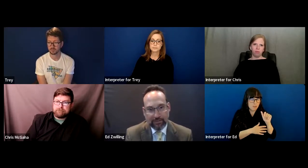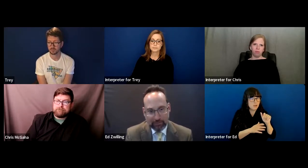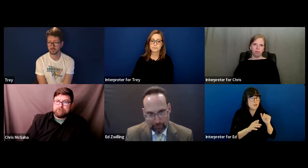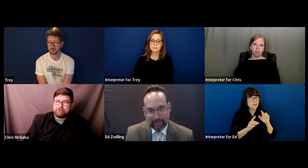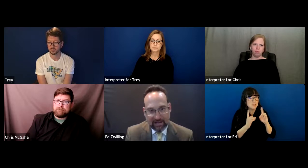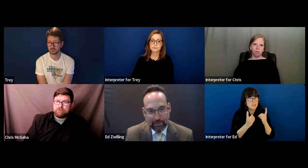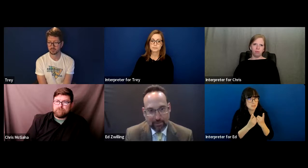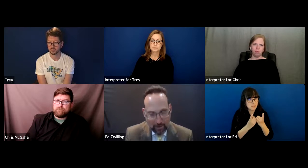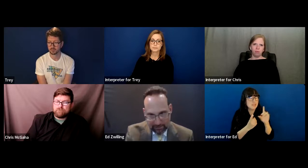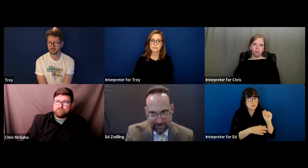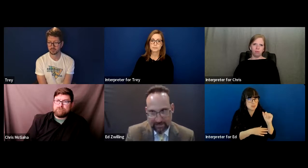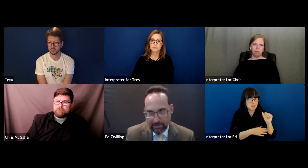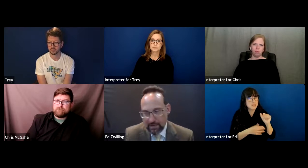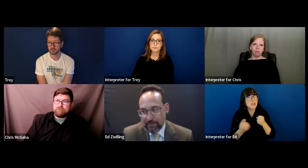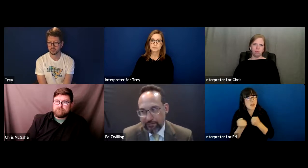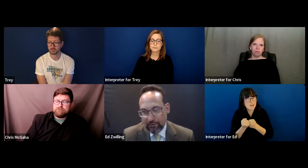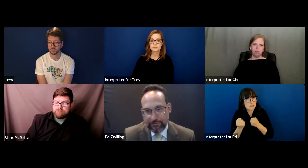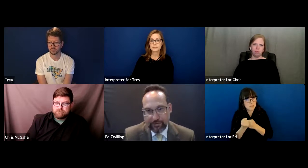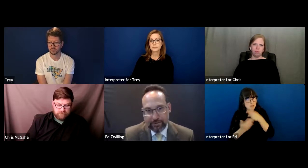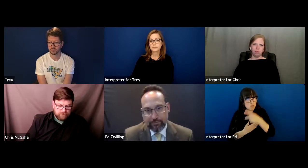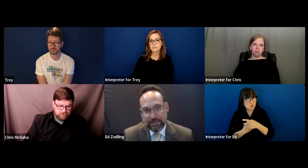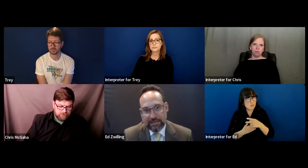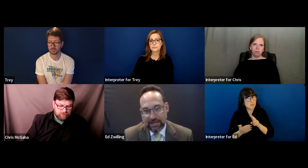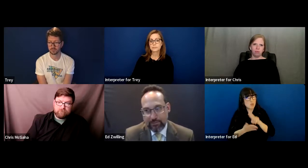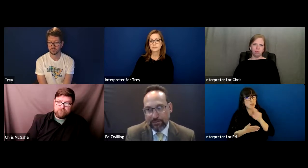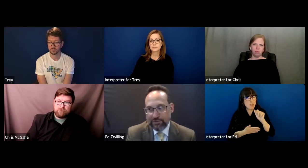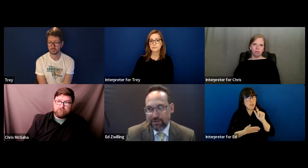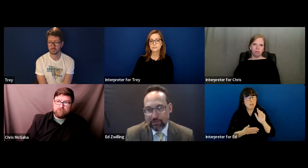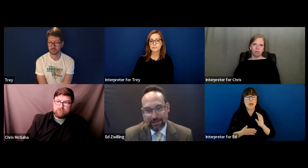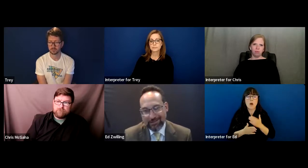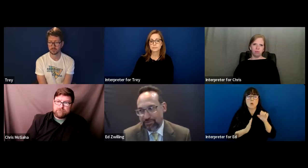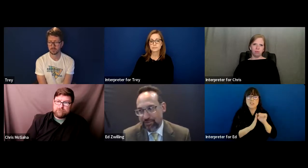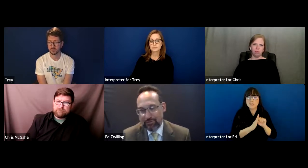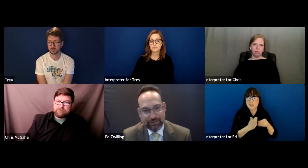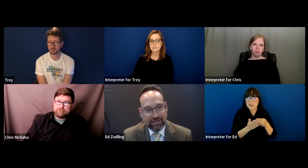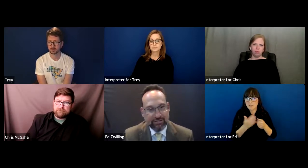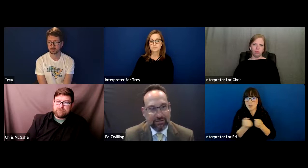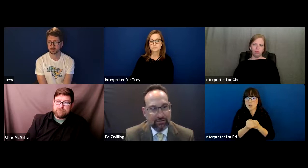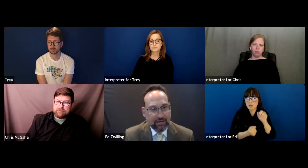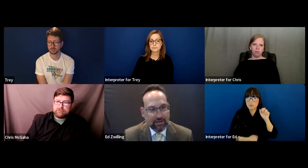at the University of Alabama, our state federally funded P&A, but there's also the special education